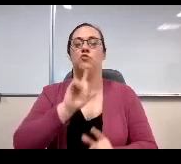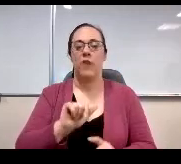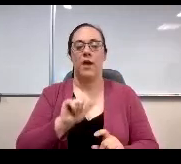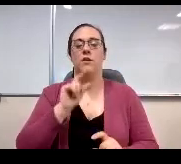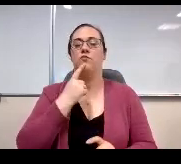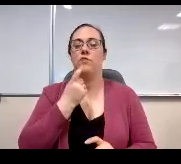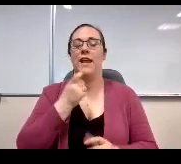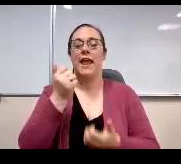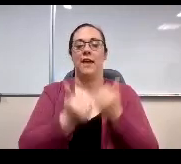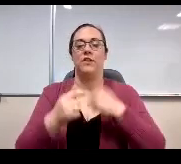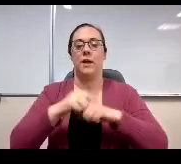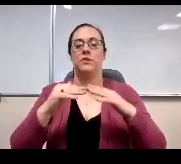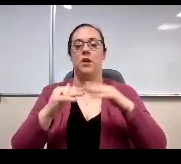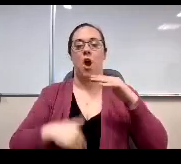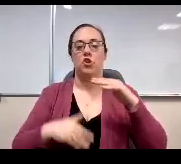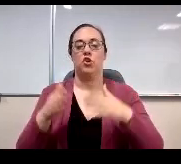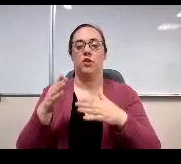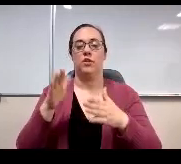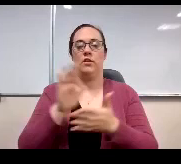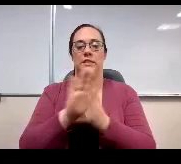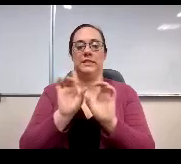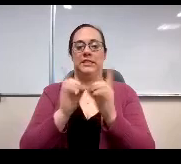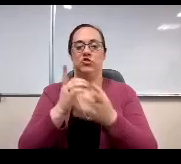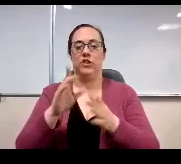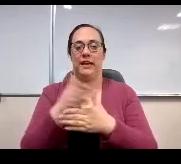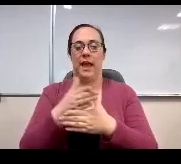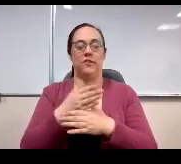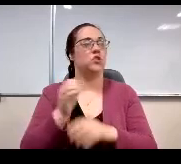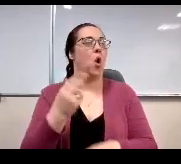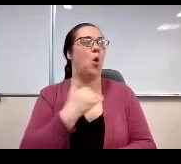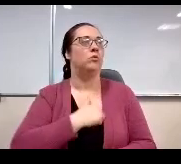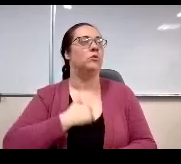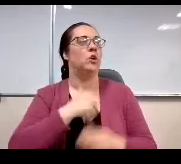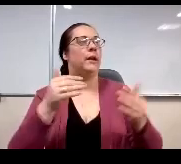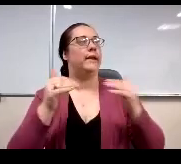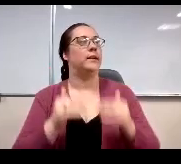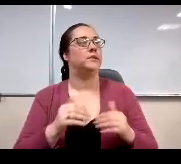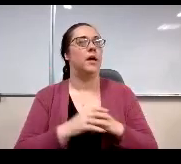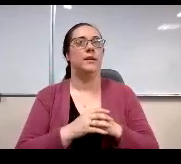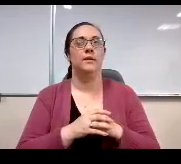district average at the high school level. So next slide please. There we go.